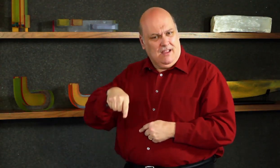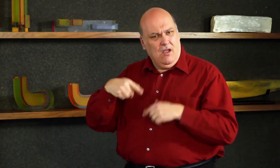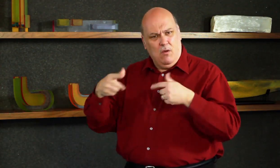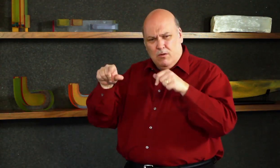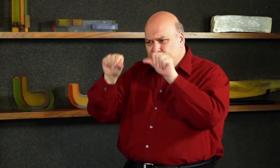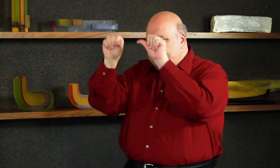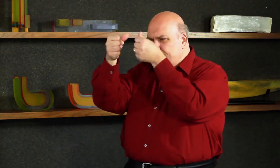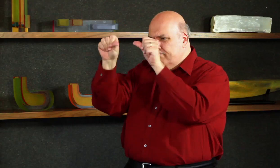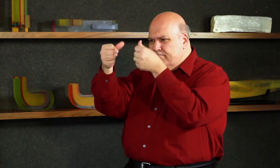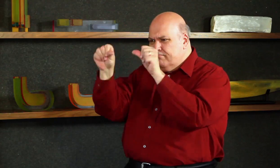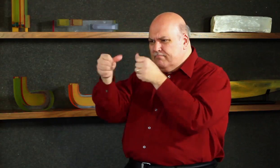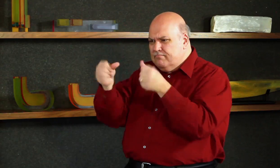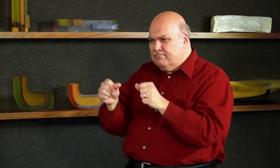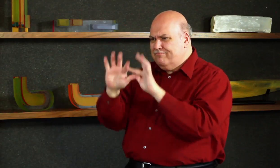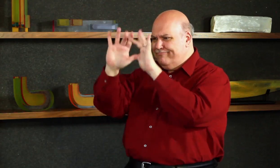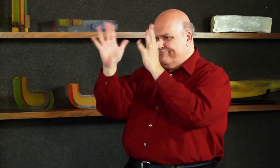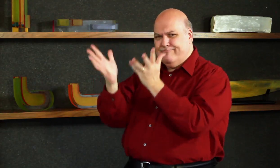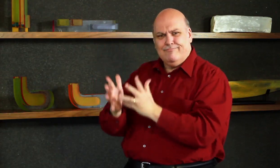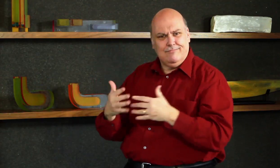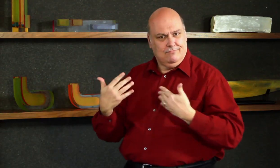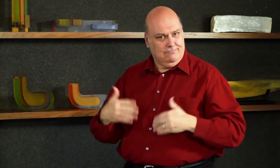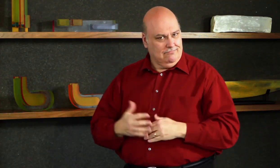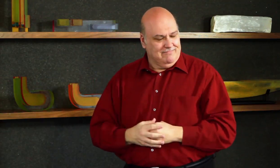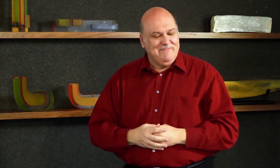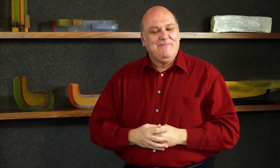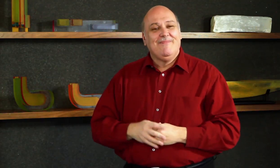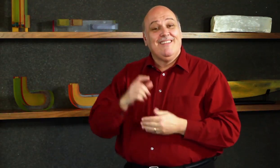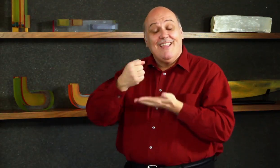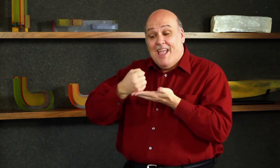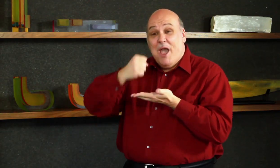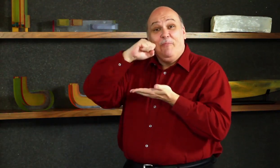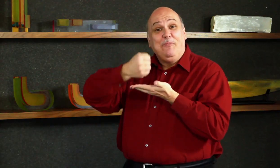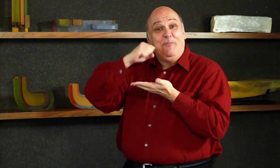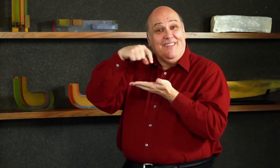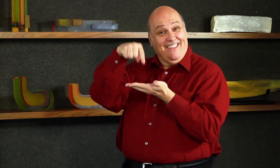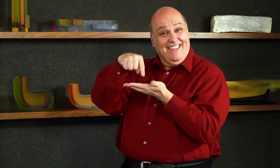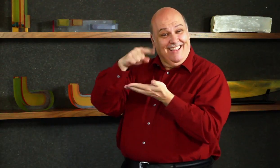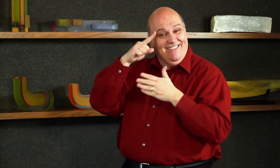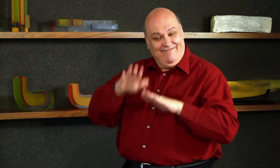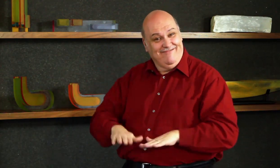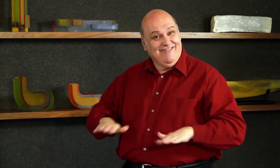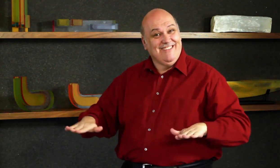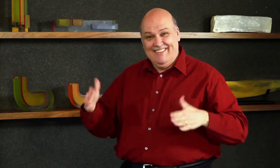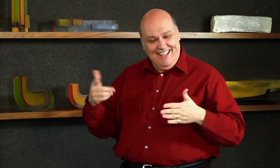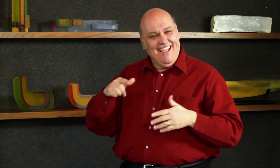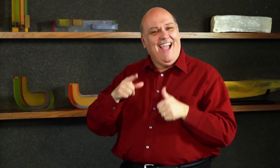were shown at the World Expo, and an